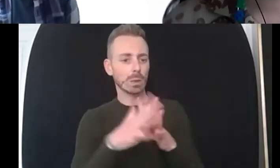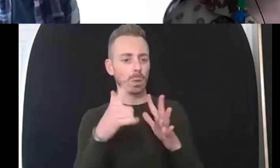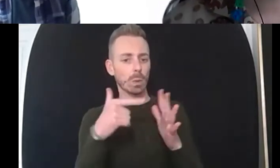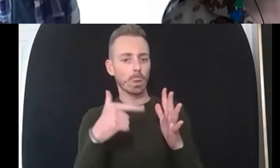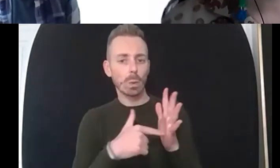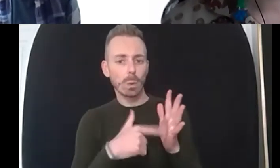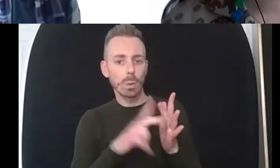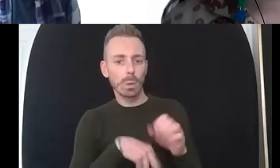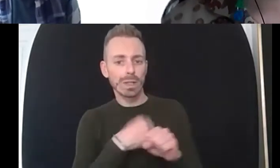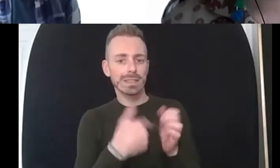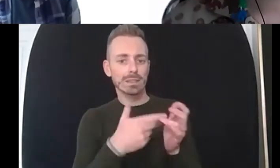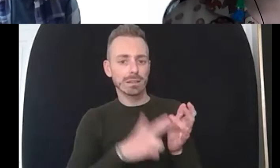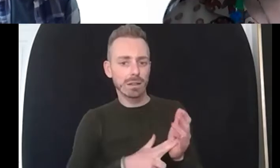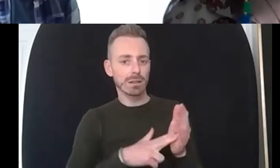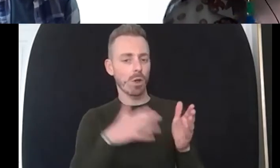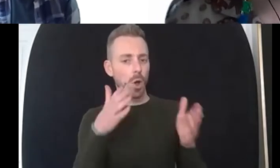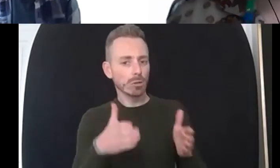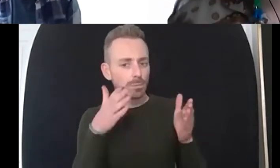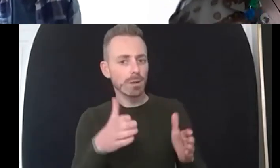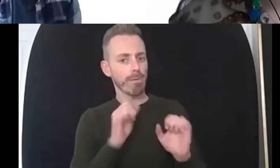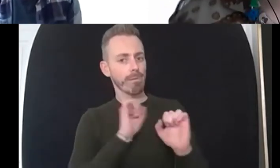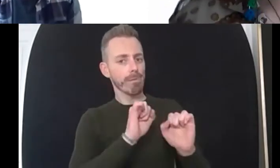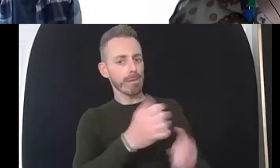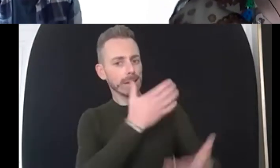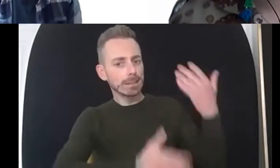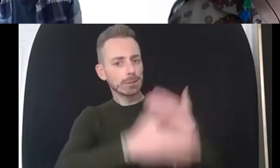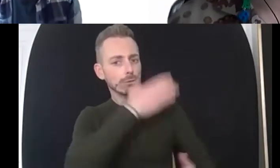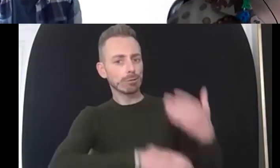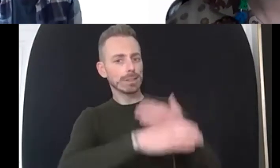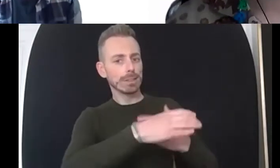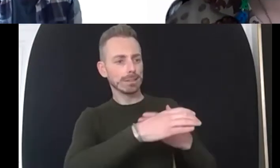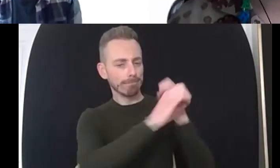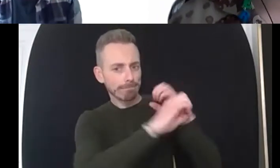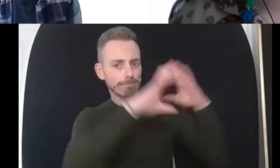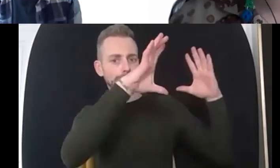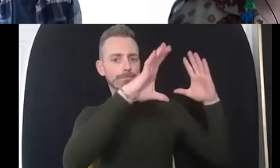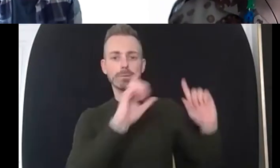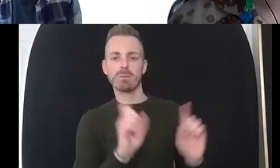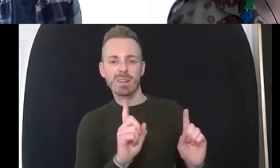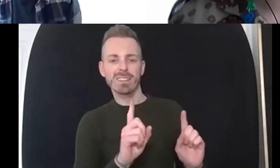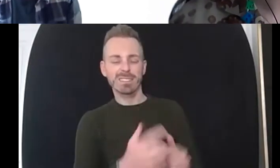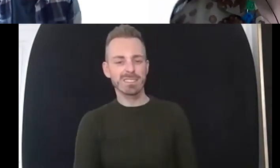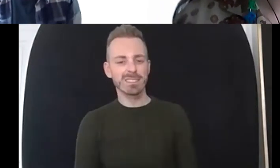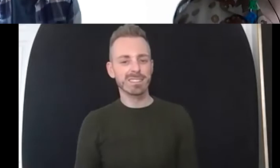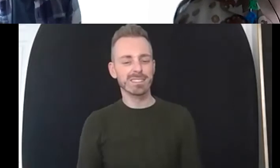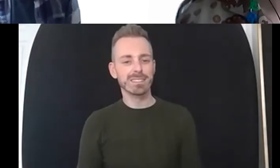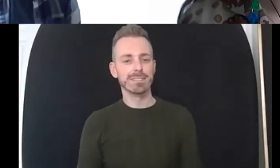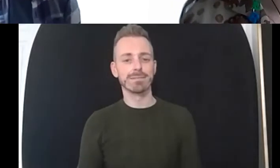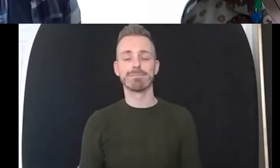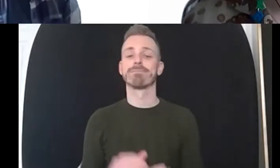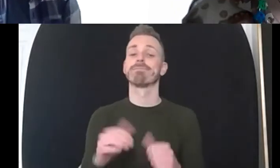there so yeah if you want to sort of speak to that initially and we can go from there yeah sure um so